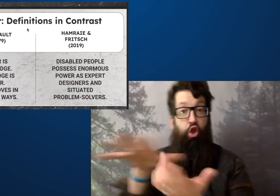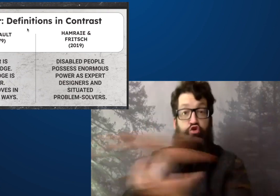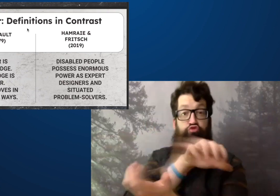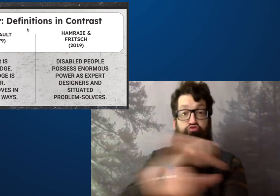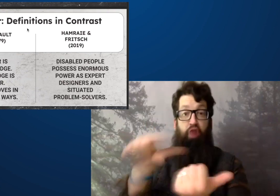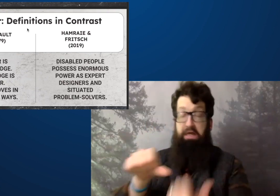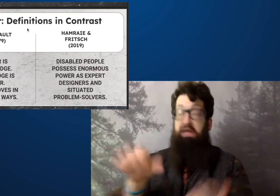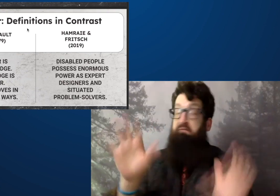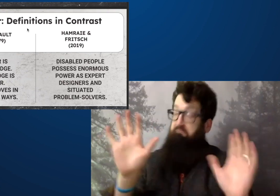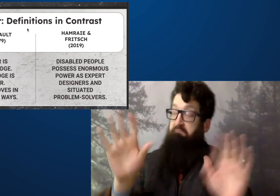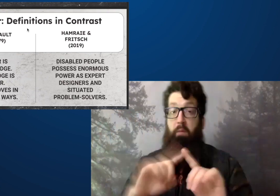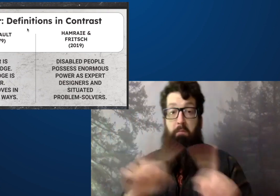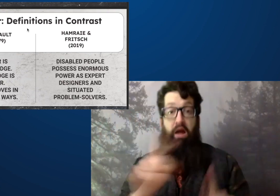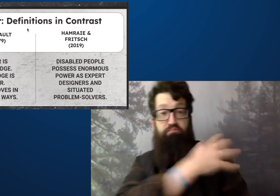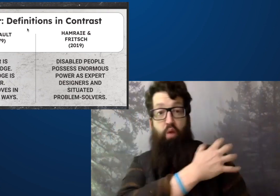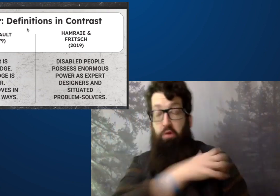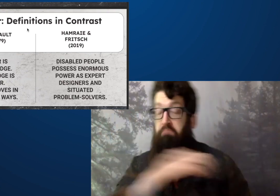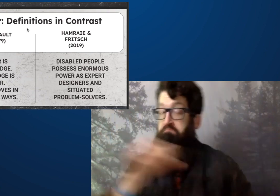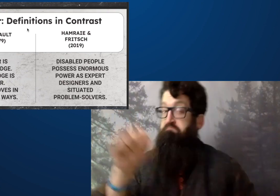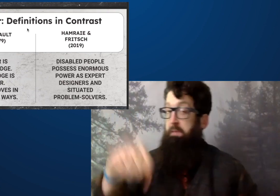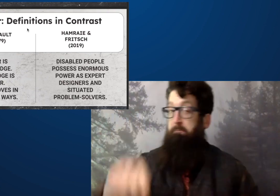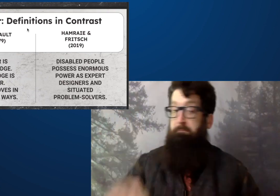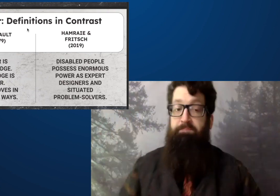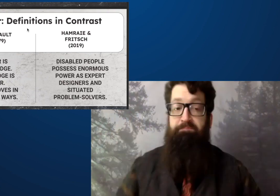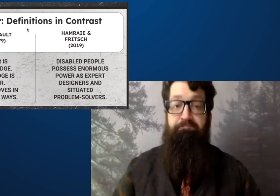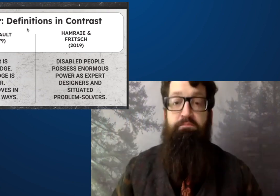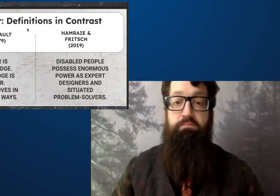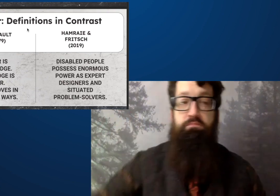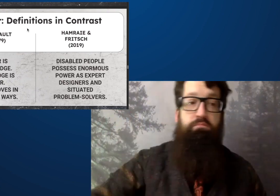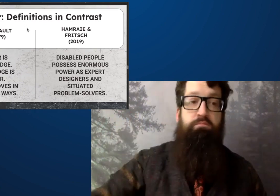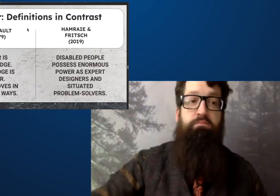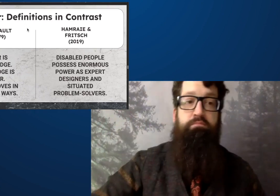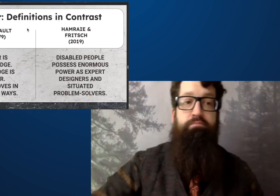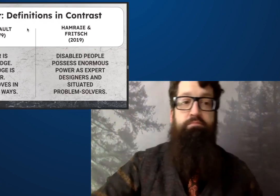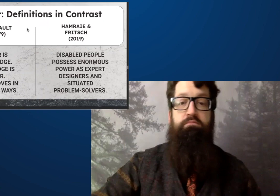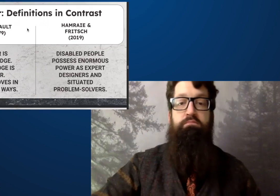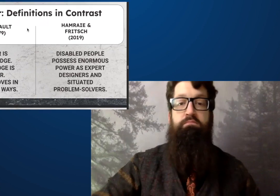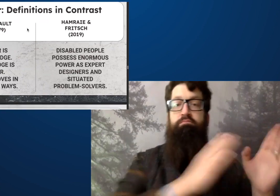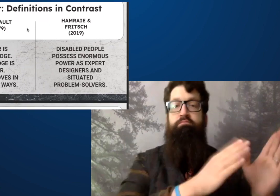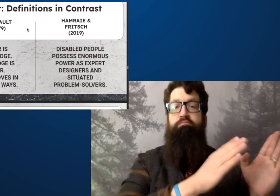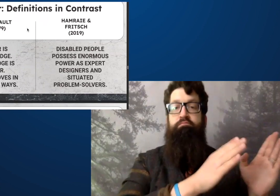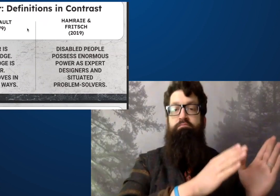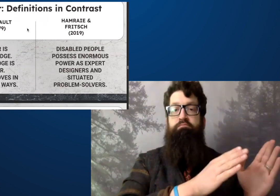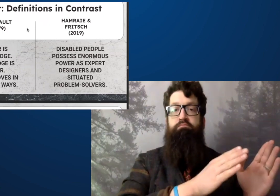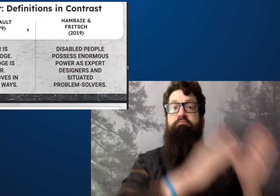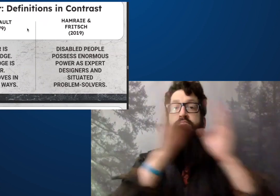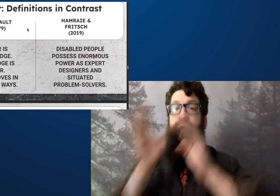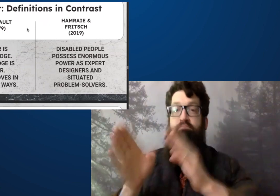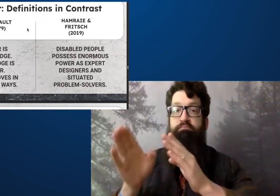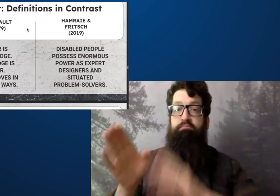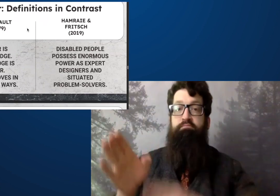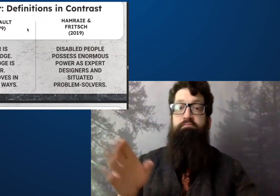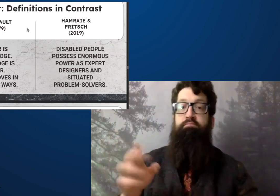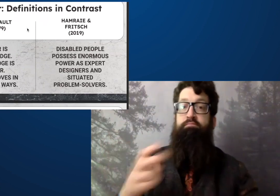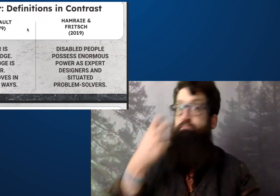That is power and destruction. This power is very terrifying sometimes.